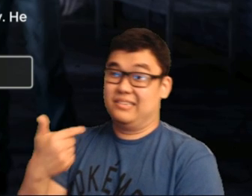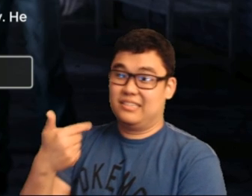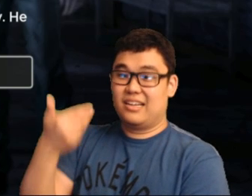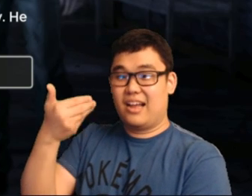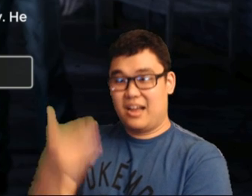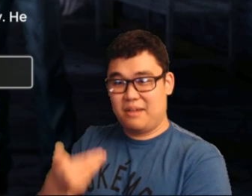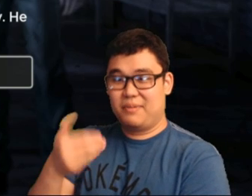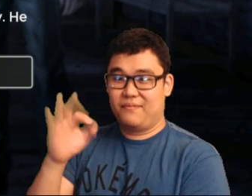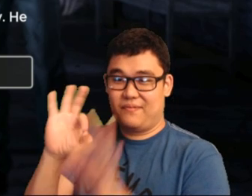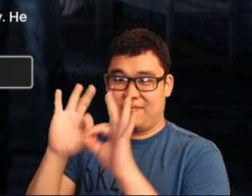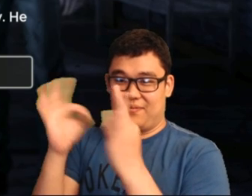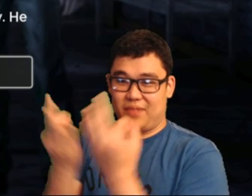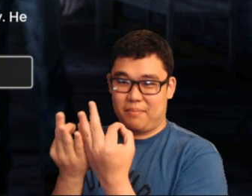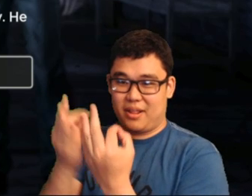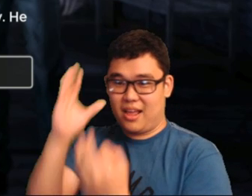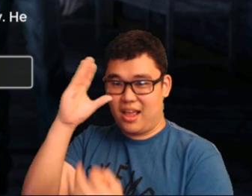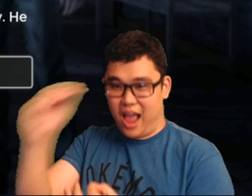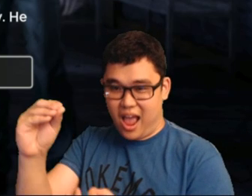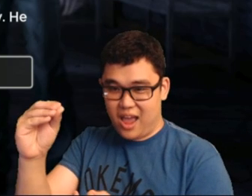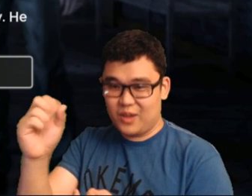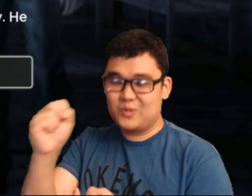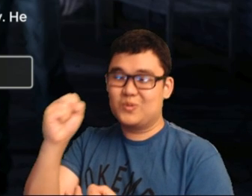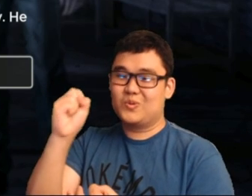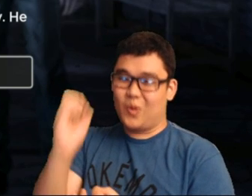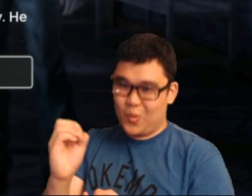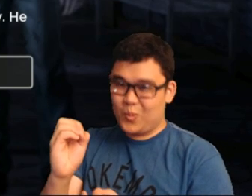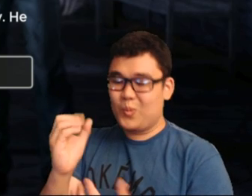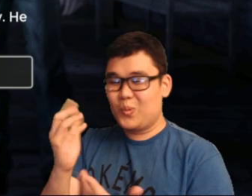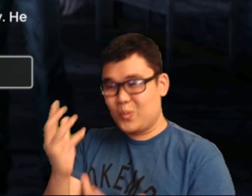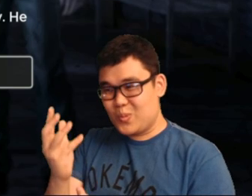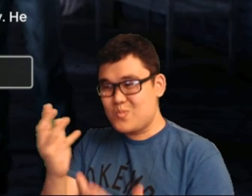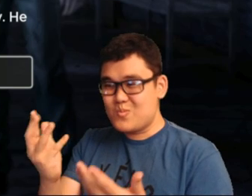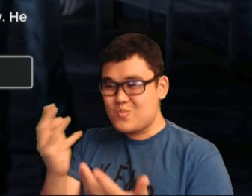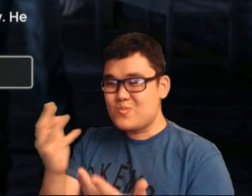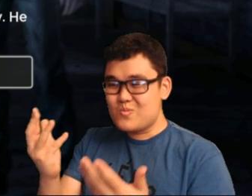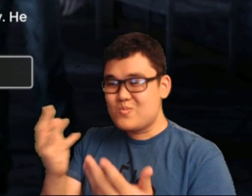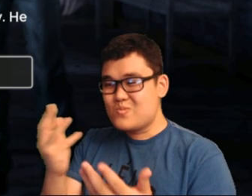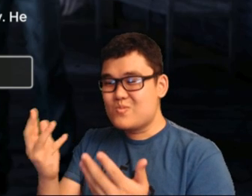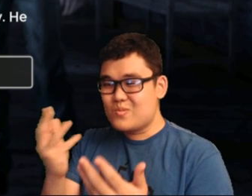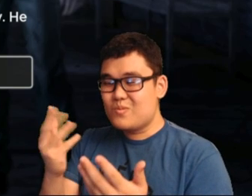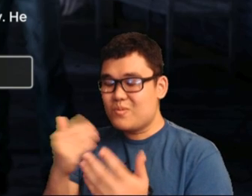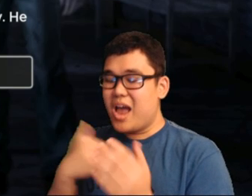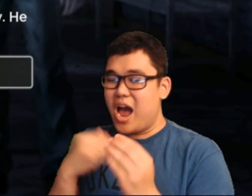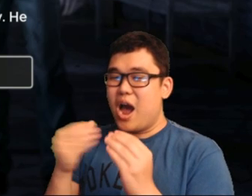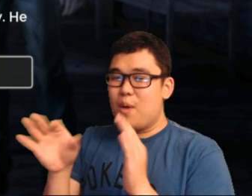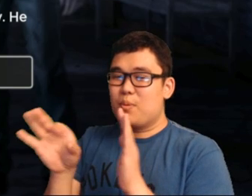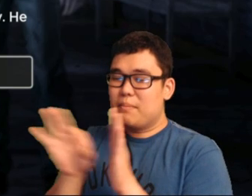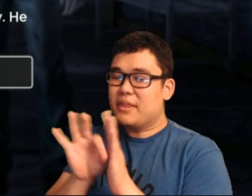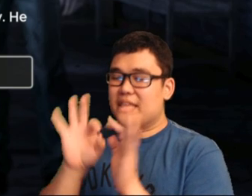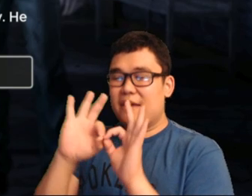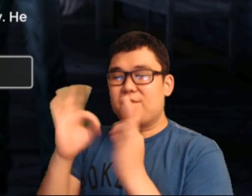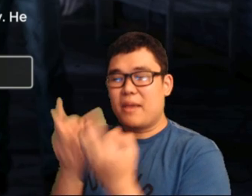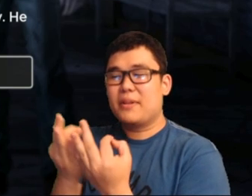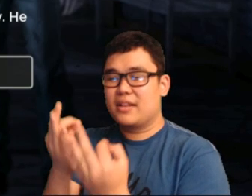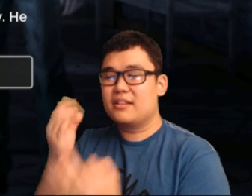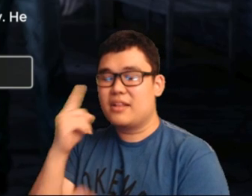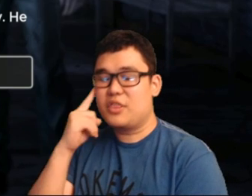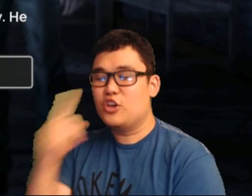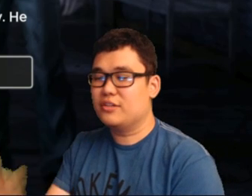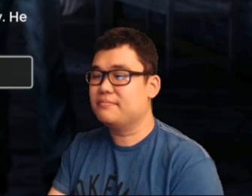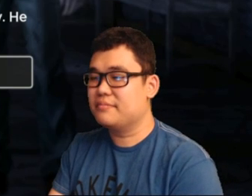Ah, I am a family guy so... I think I will pick a family.